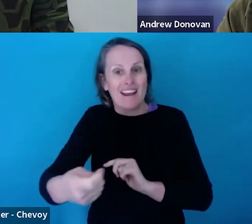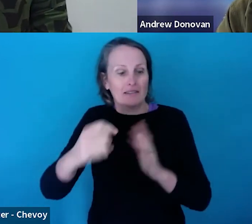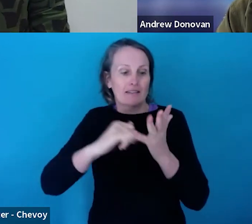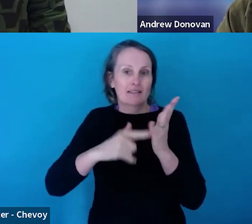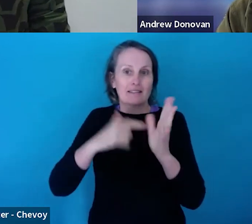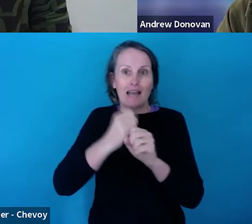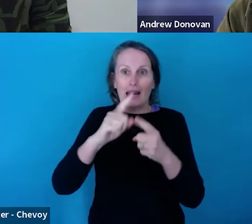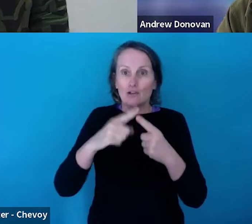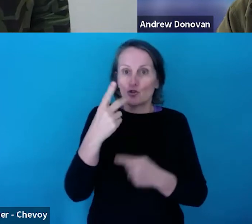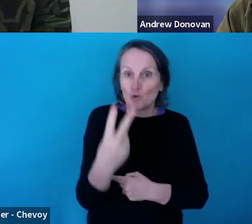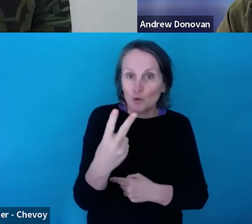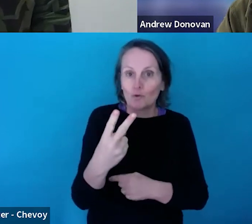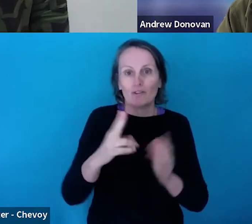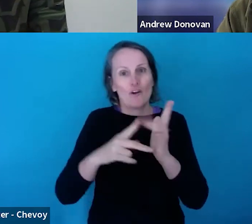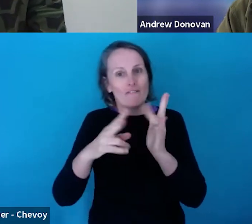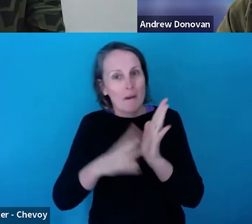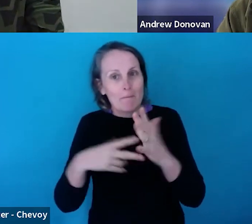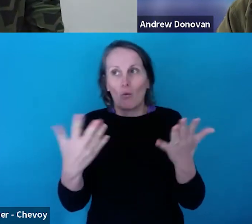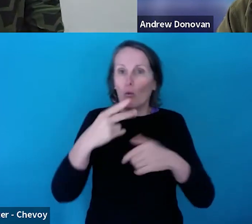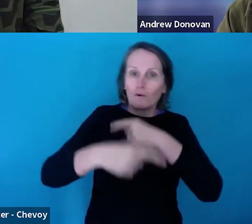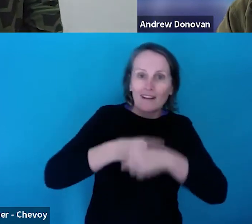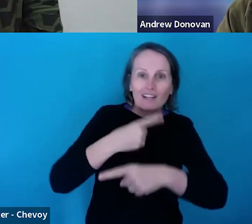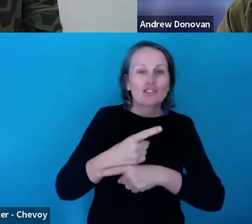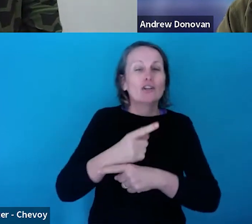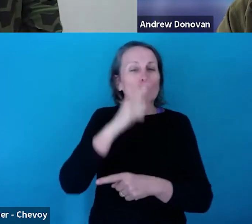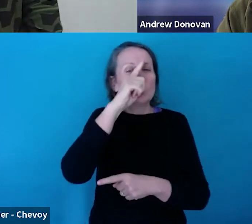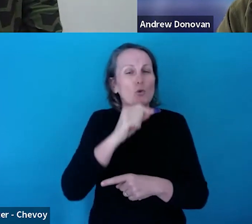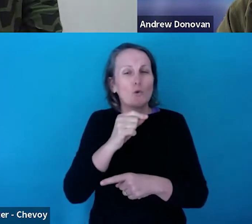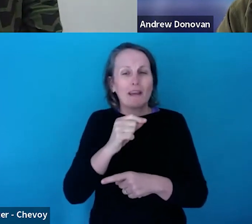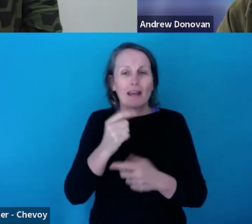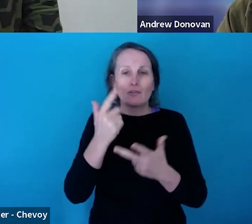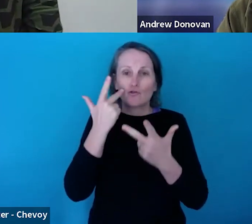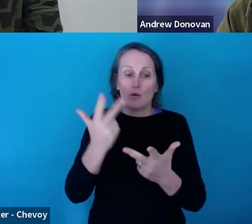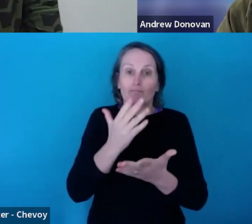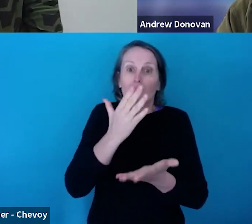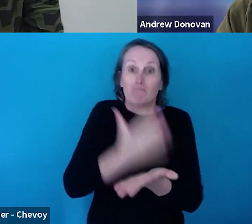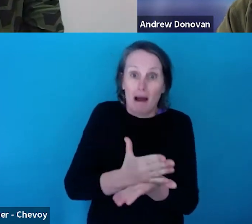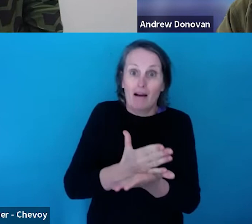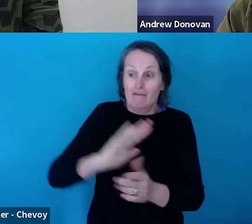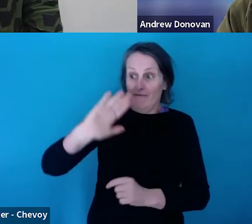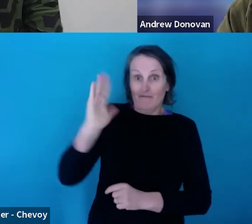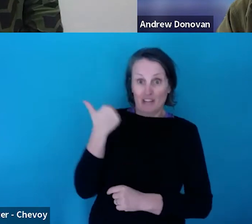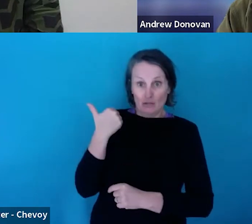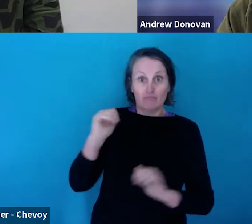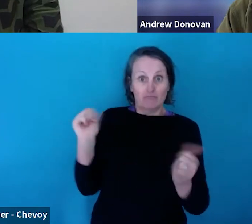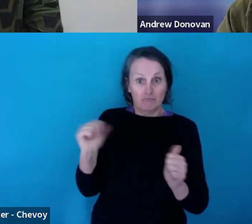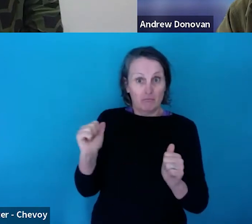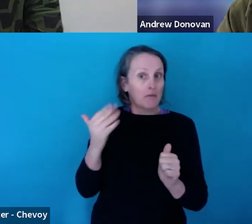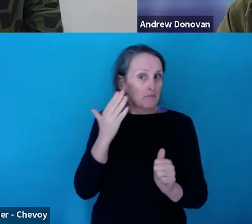It's OK to reference parts of activity that may have already happened. But it's really important to be clear about